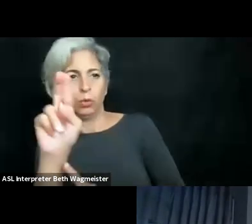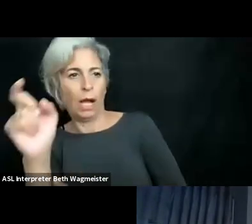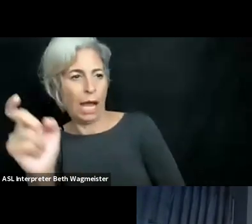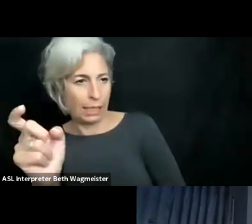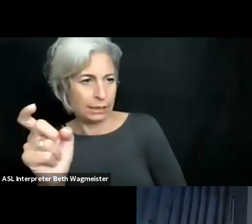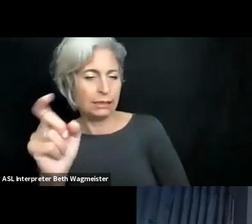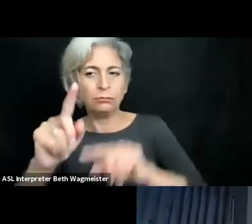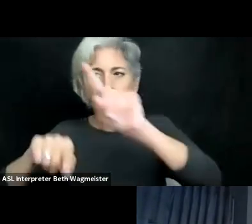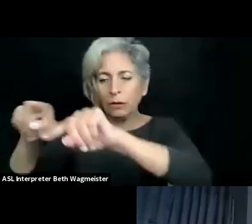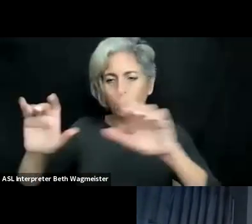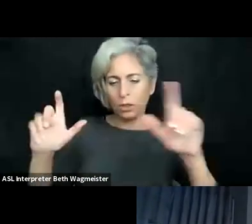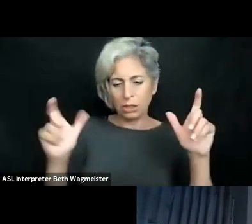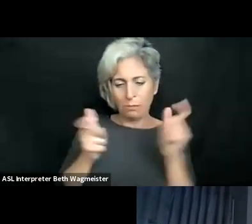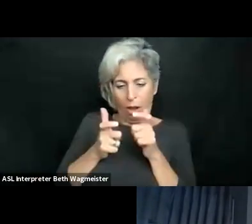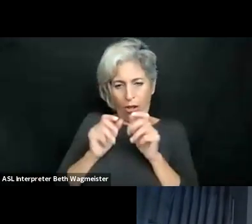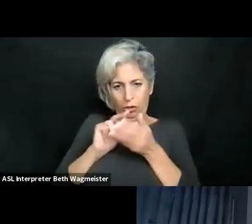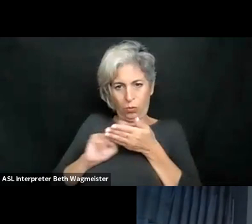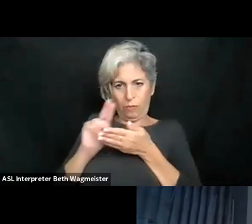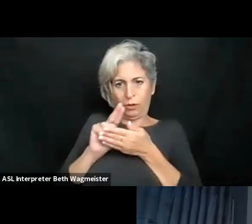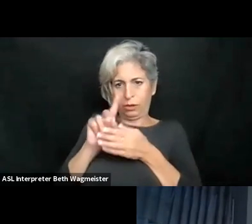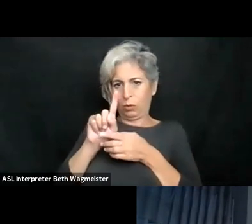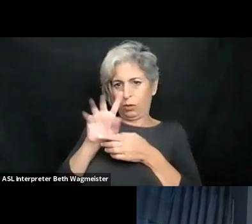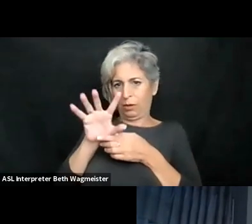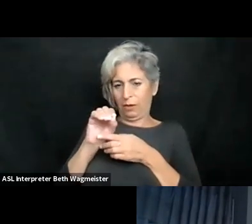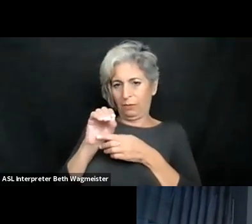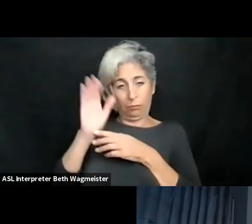that more from the social sciences or